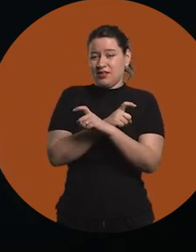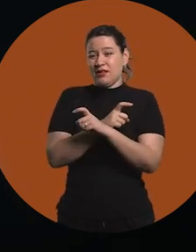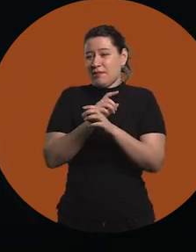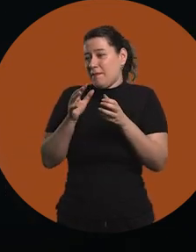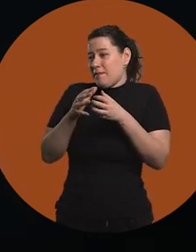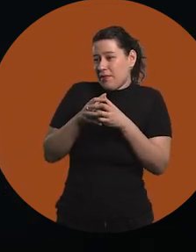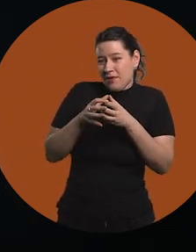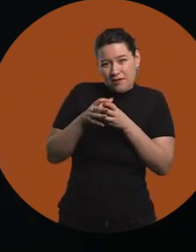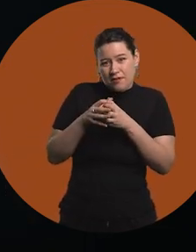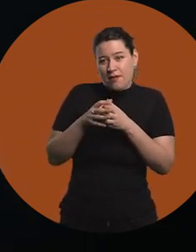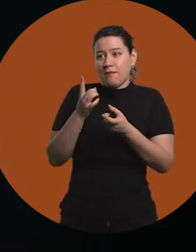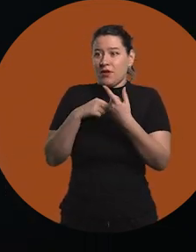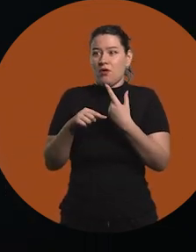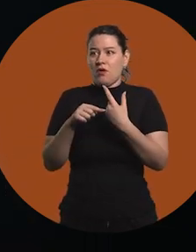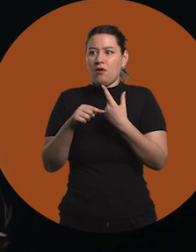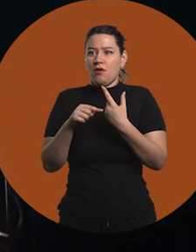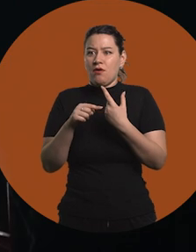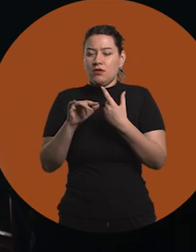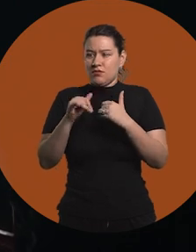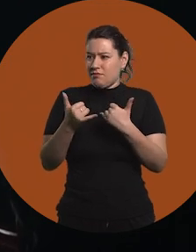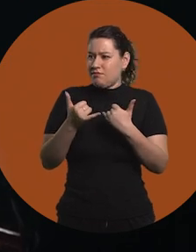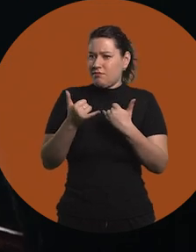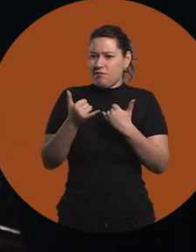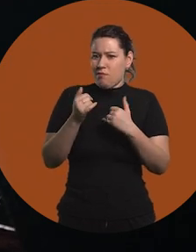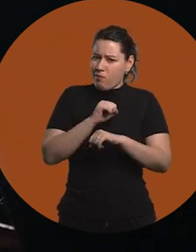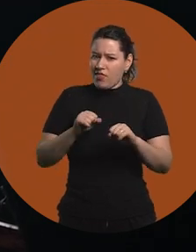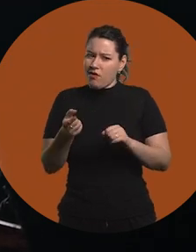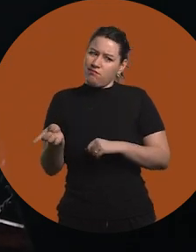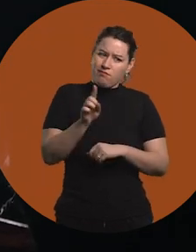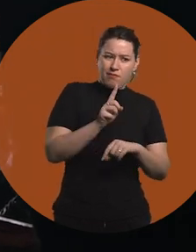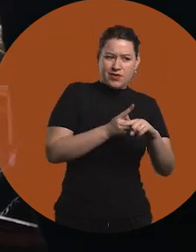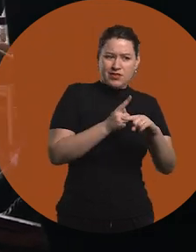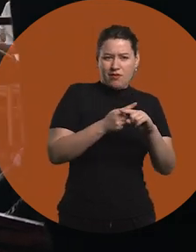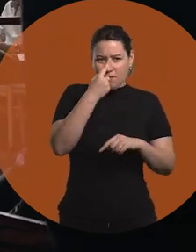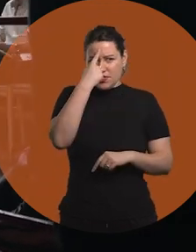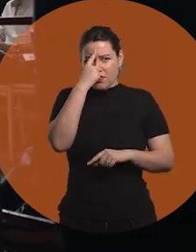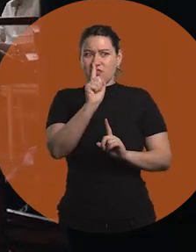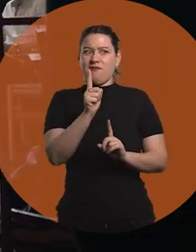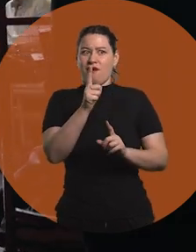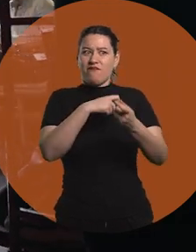is small, but that is also an advantage, because companies are born knowing that they have to export,